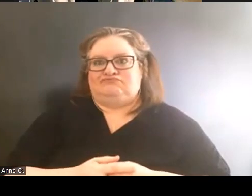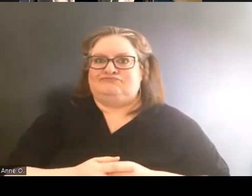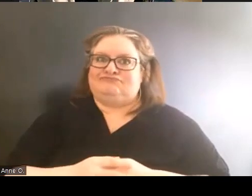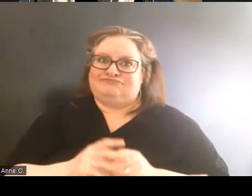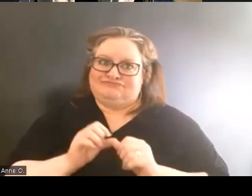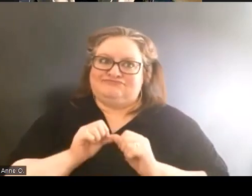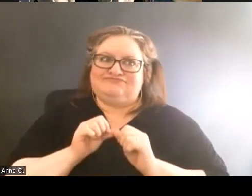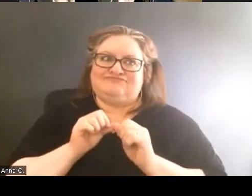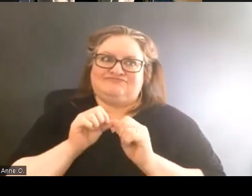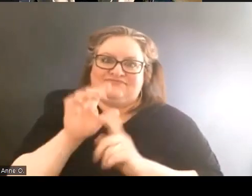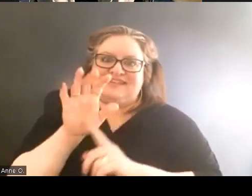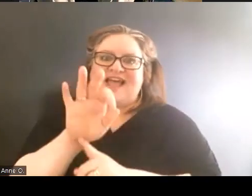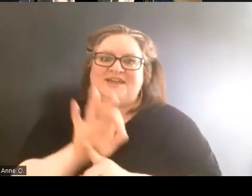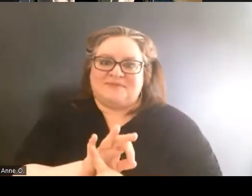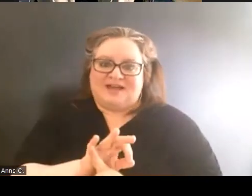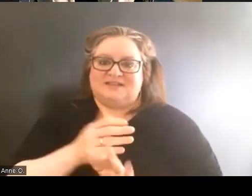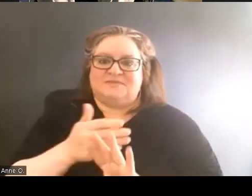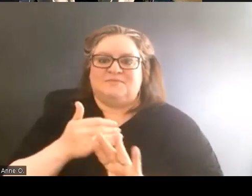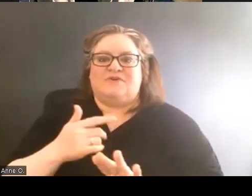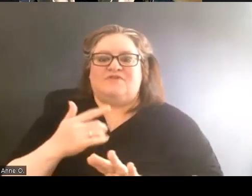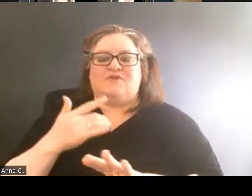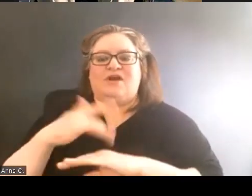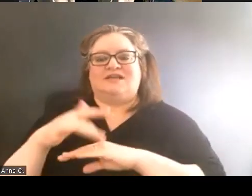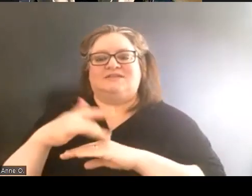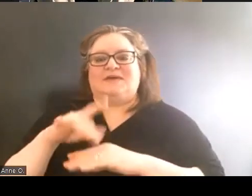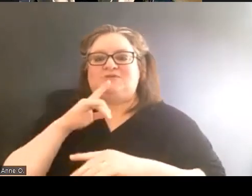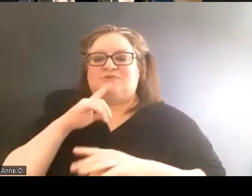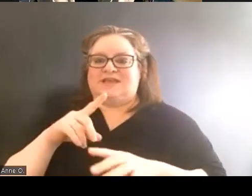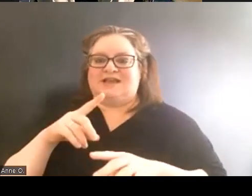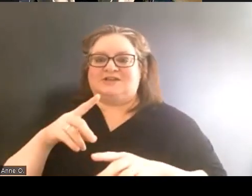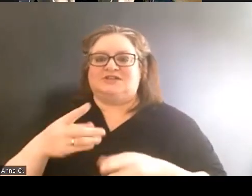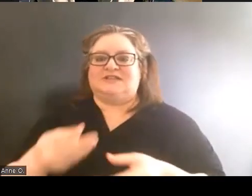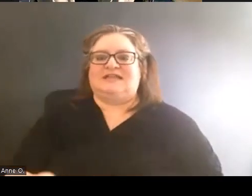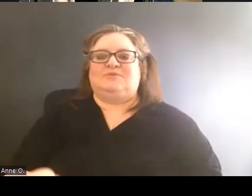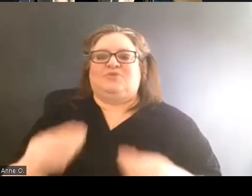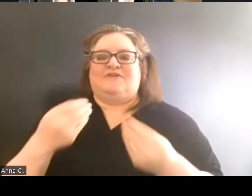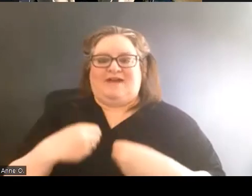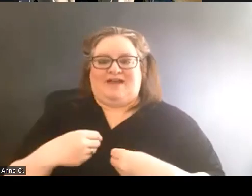before a space was actually provided to the community.